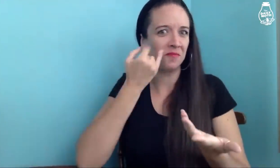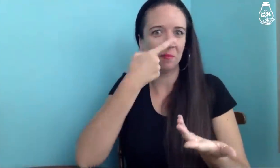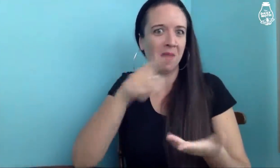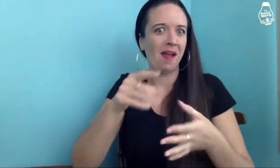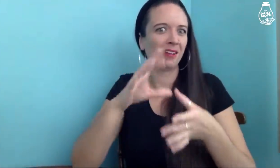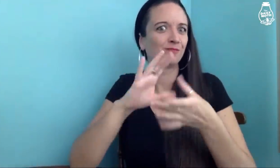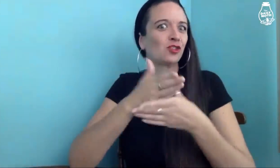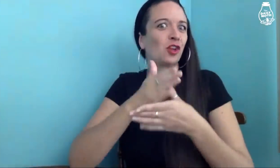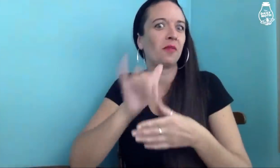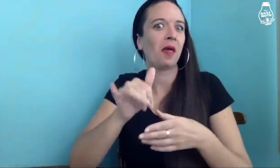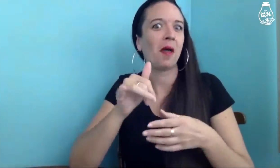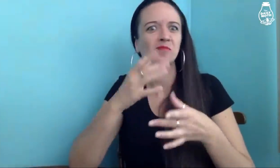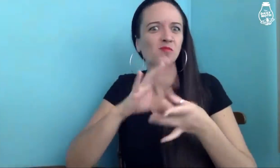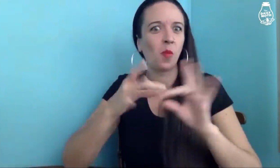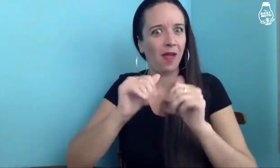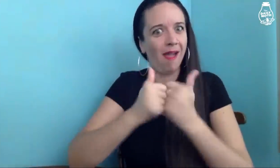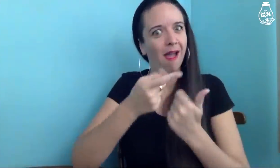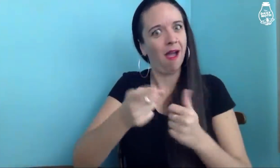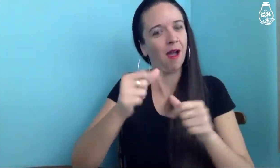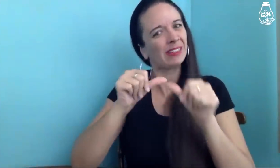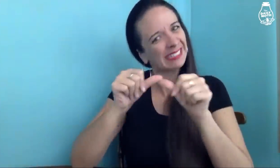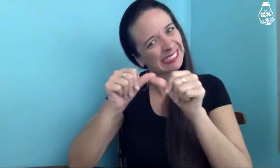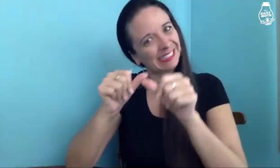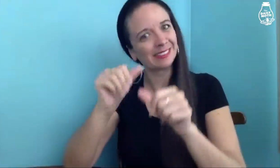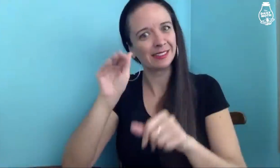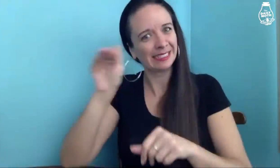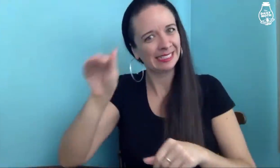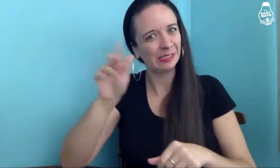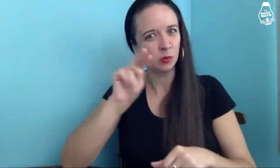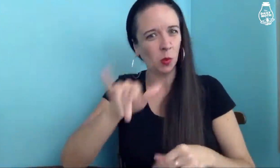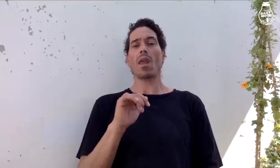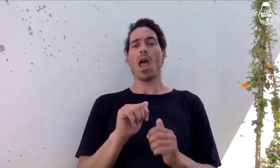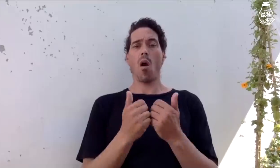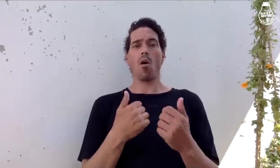If you wouldn't mind sharing the story of your persistence.